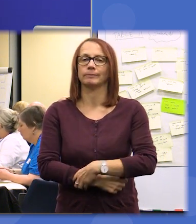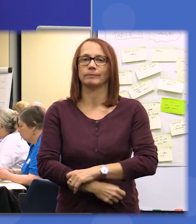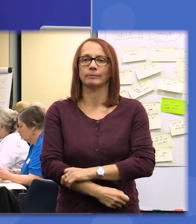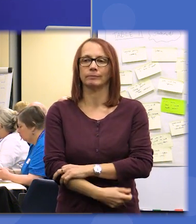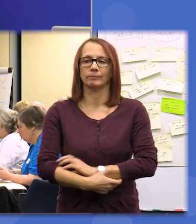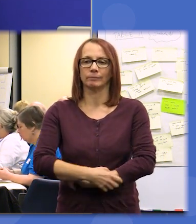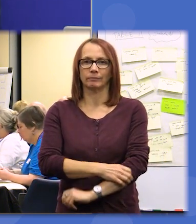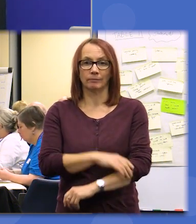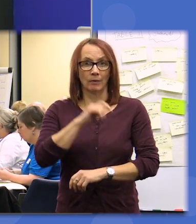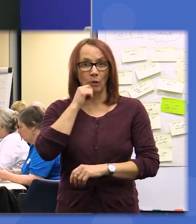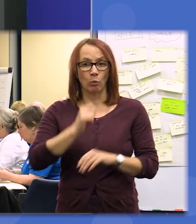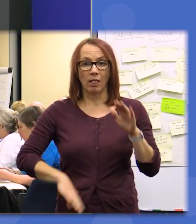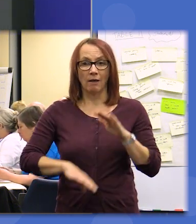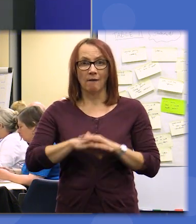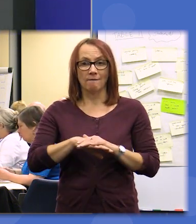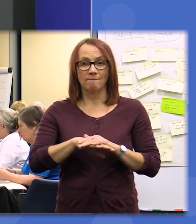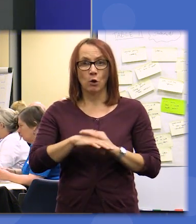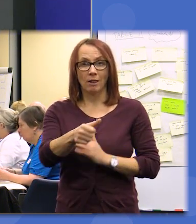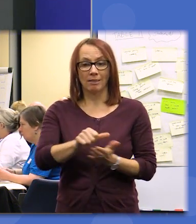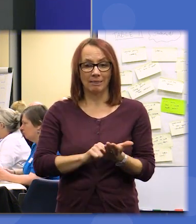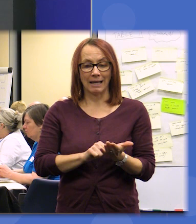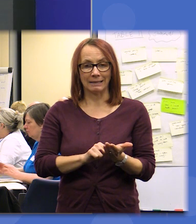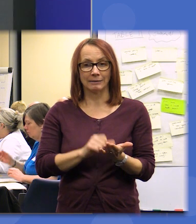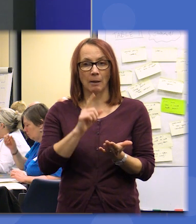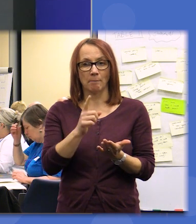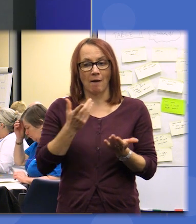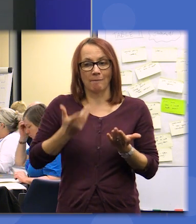will publish the list but without that statement for the time being